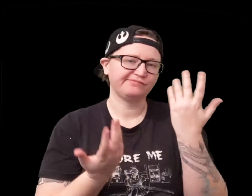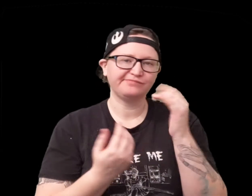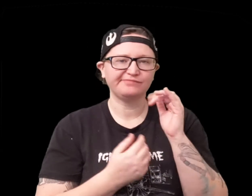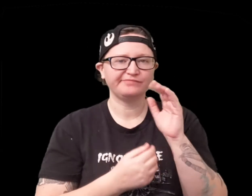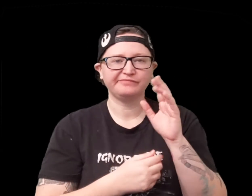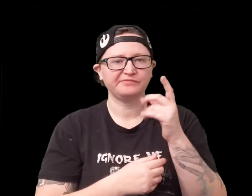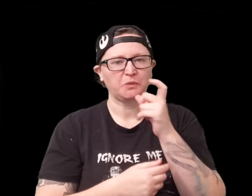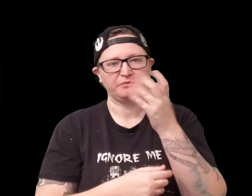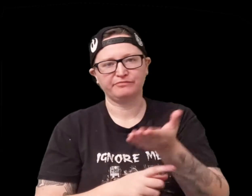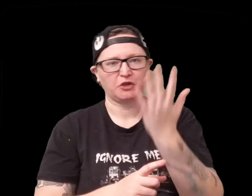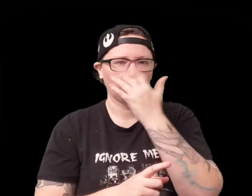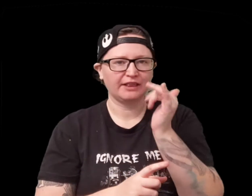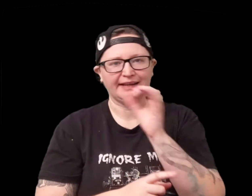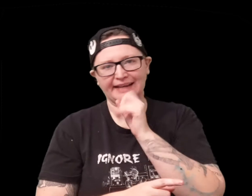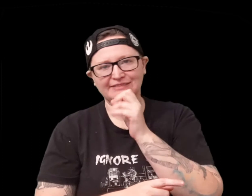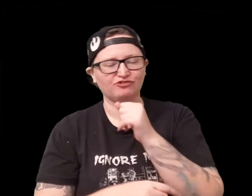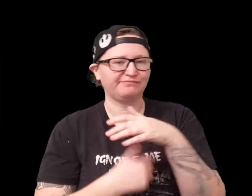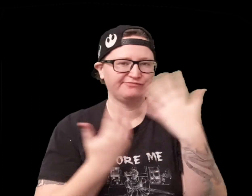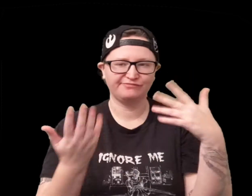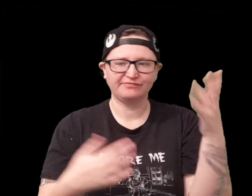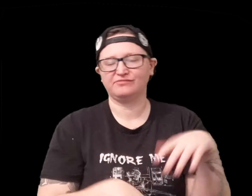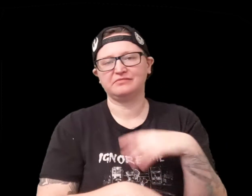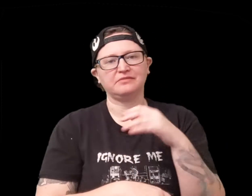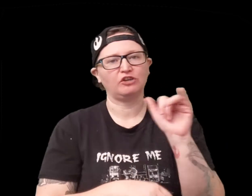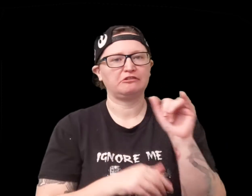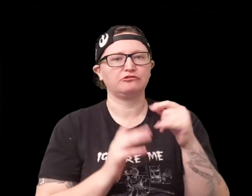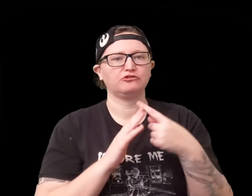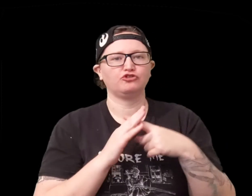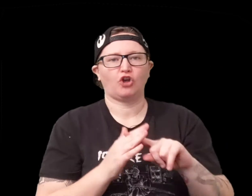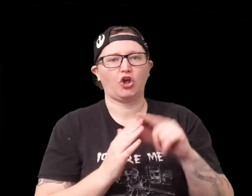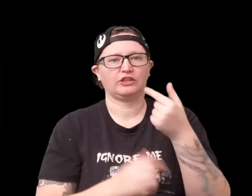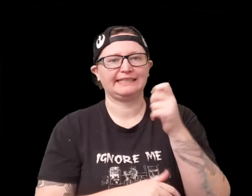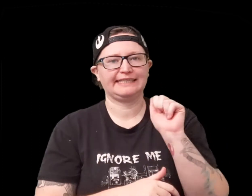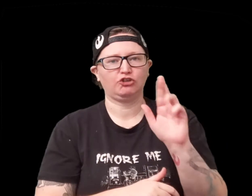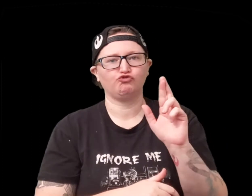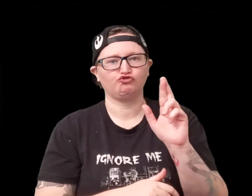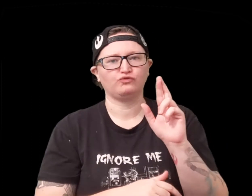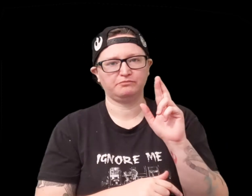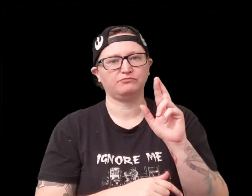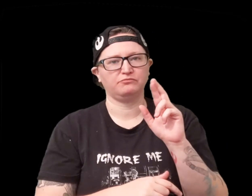for background uh you know what they're gonna look like age that sort of thing and also your